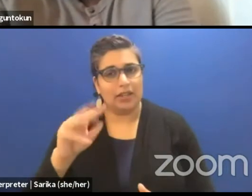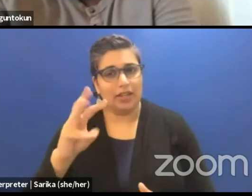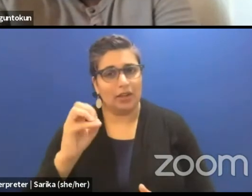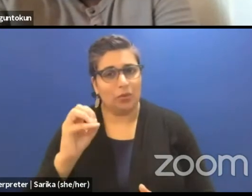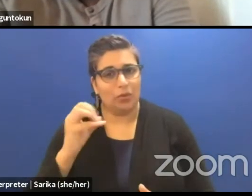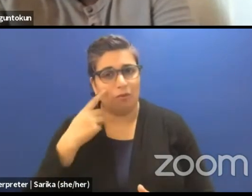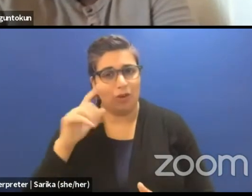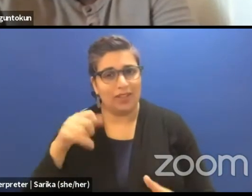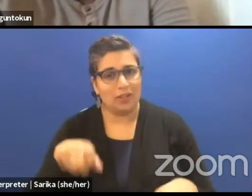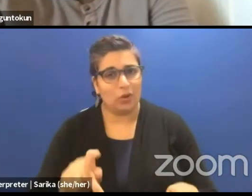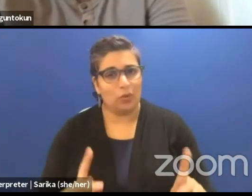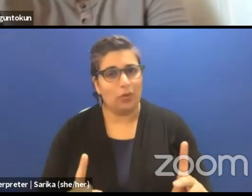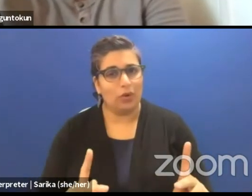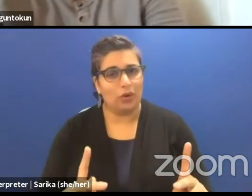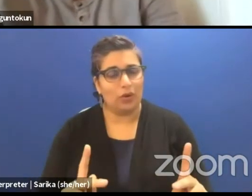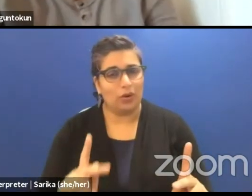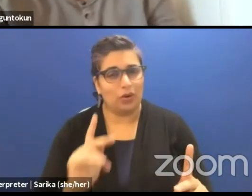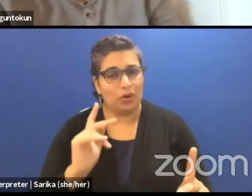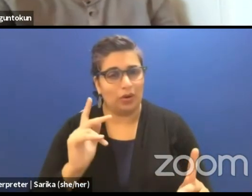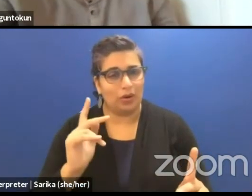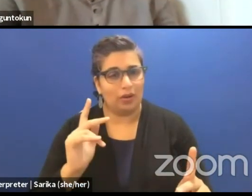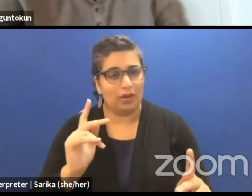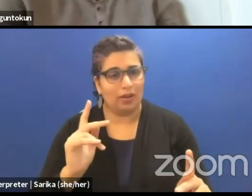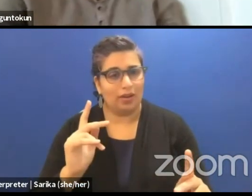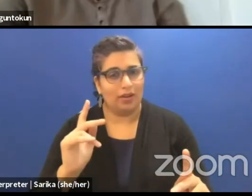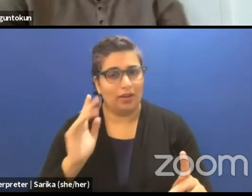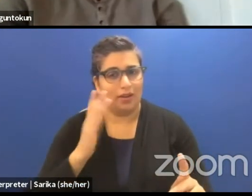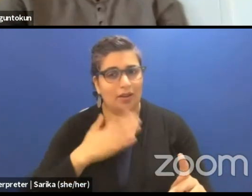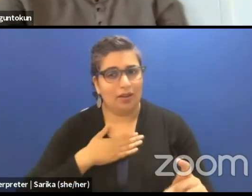(crackling drowns the speaker)